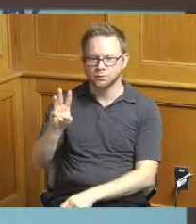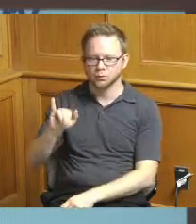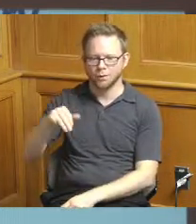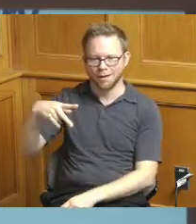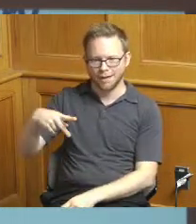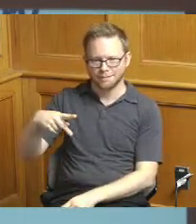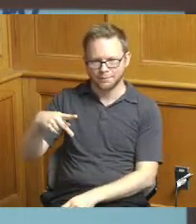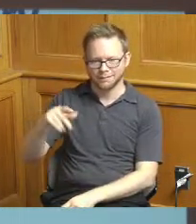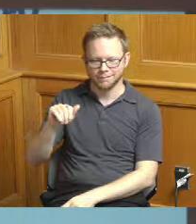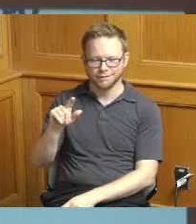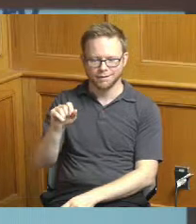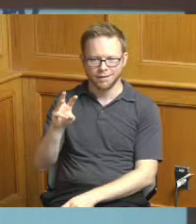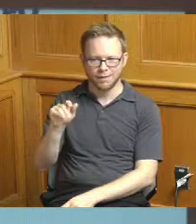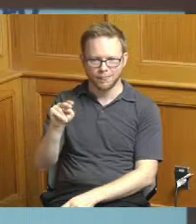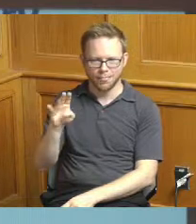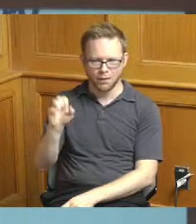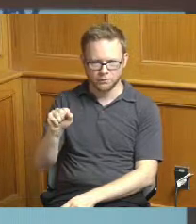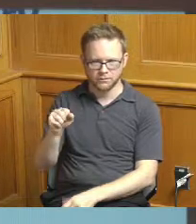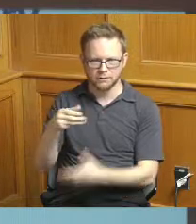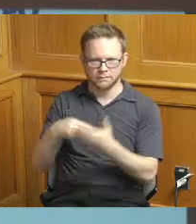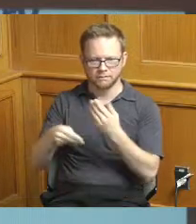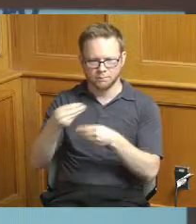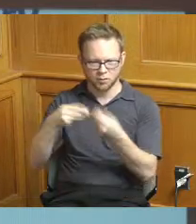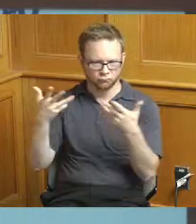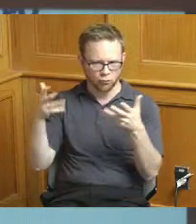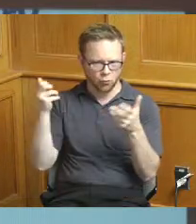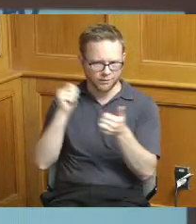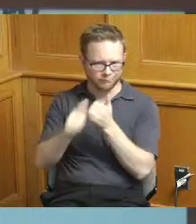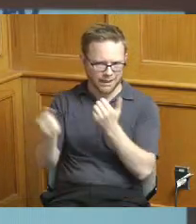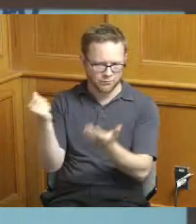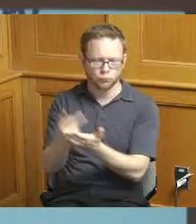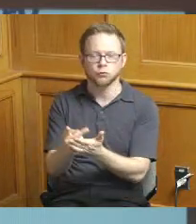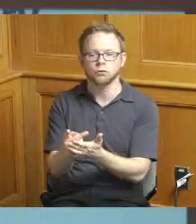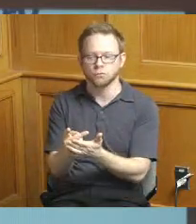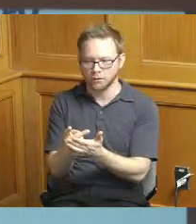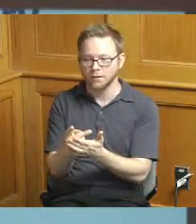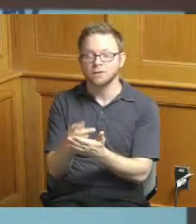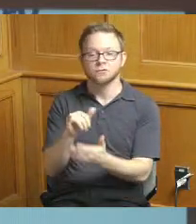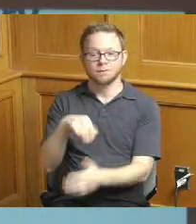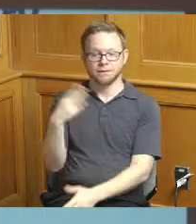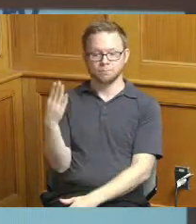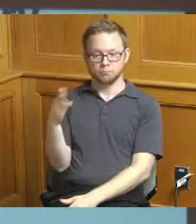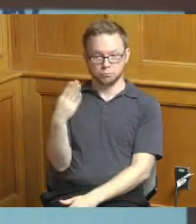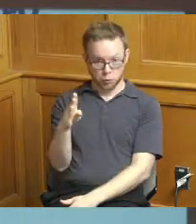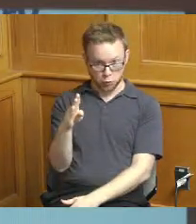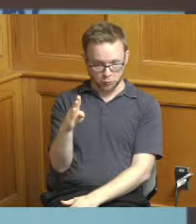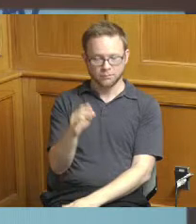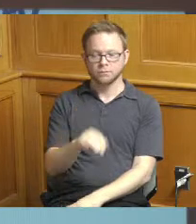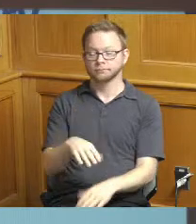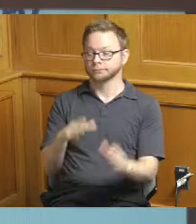budget these dollars are represented in the in the blue the green shows where we've encumbered funds